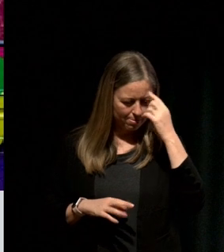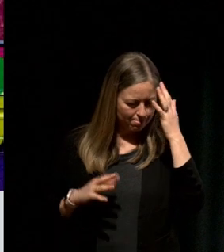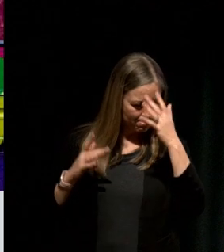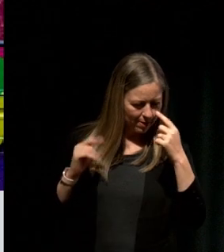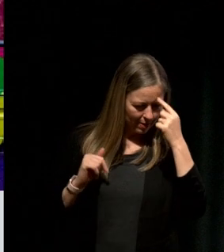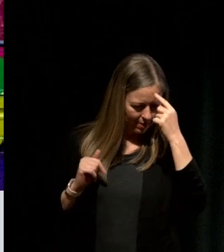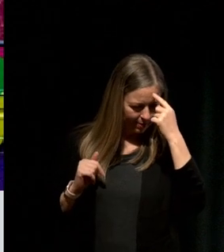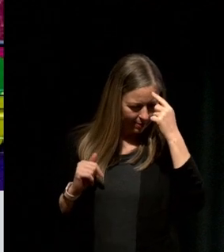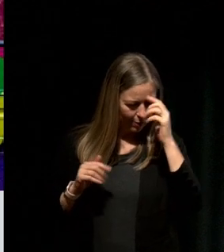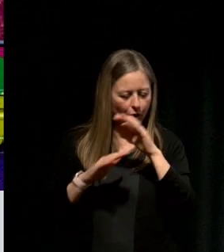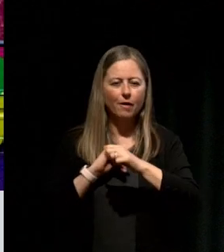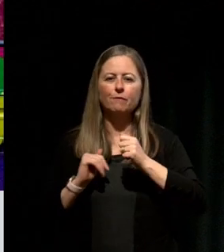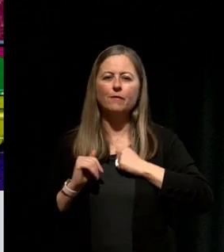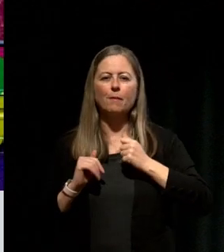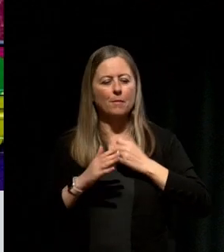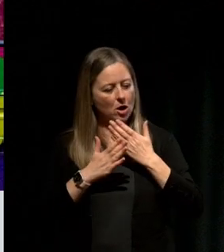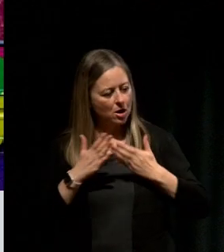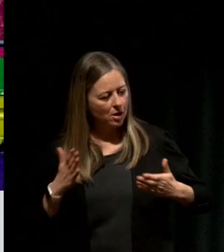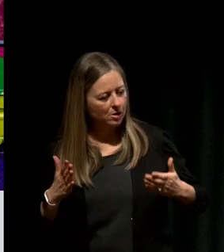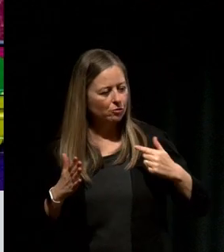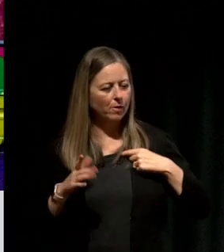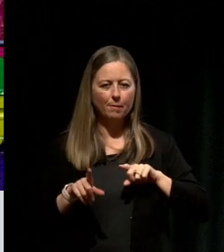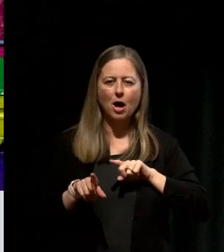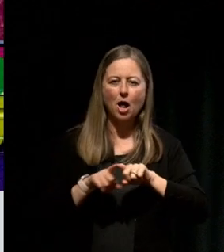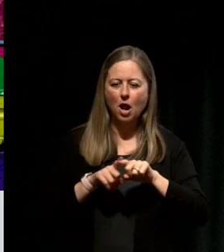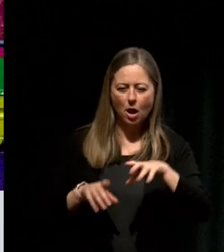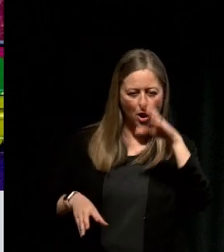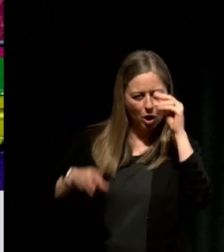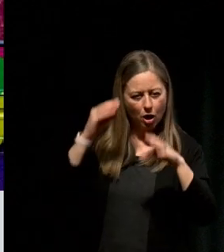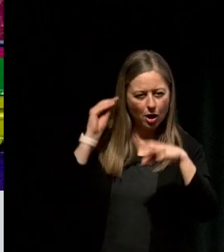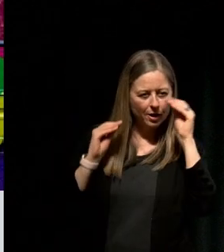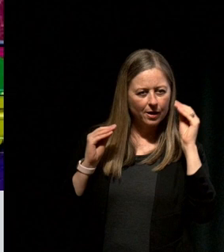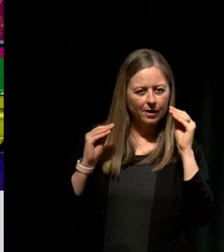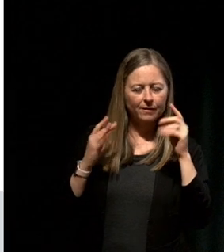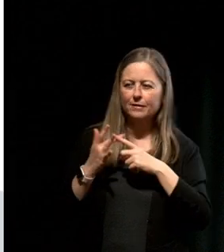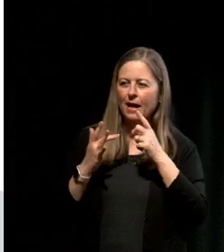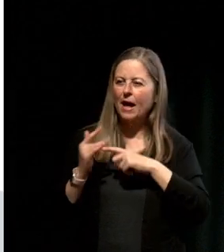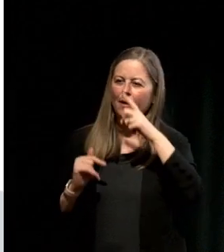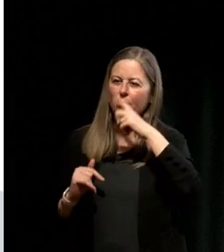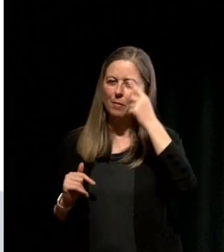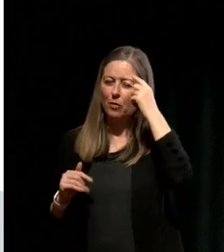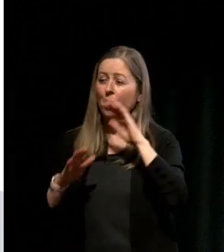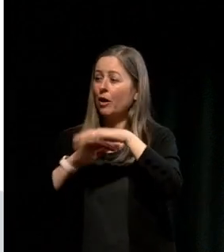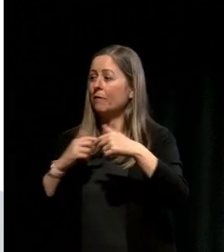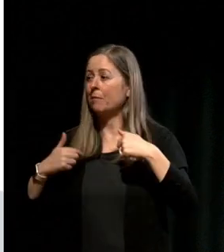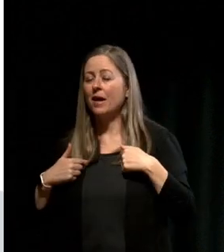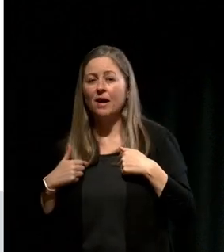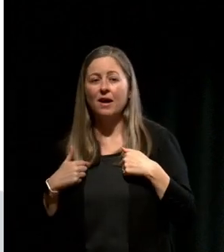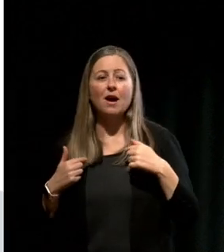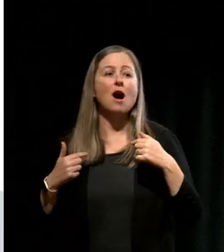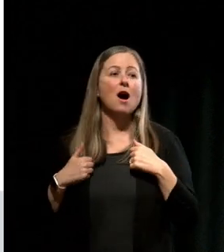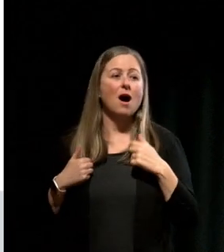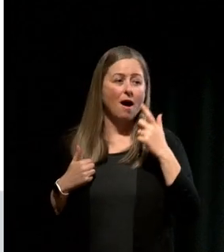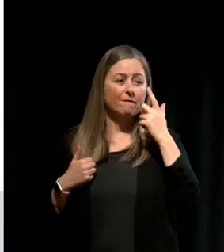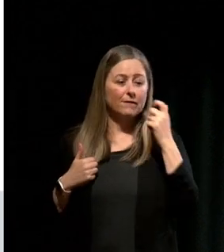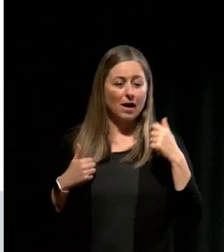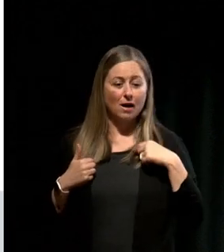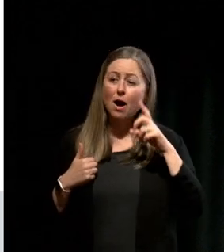to myself, and the wisdom others had about me, I found a way to truly be above the line.